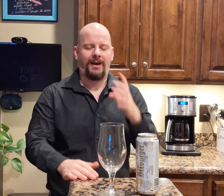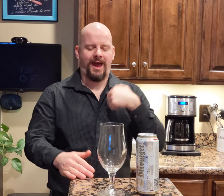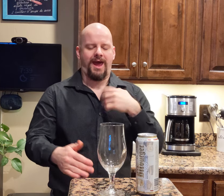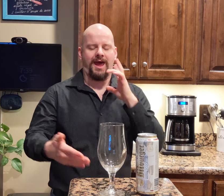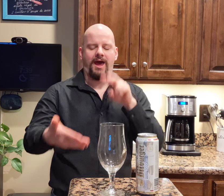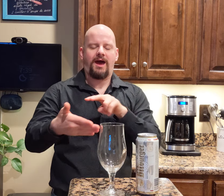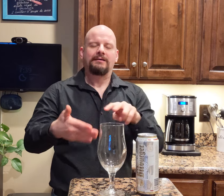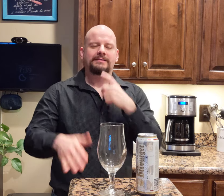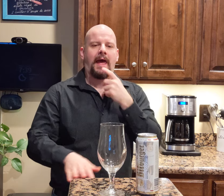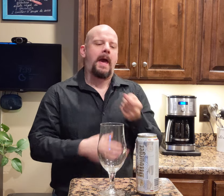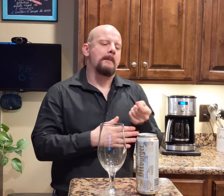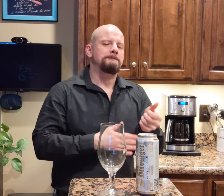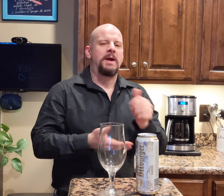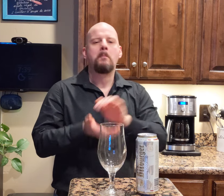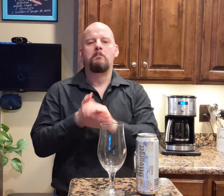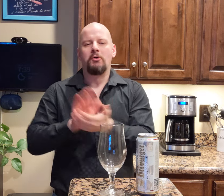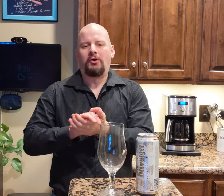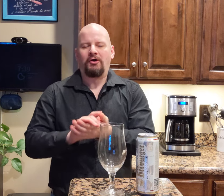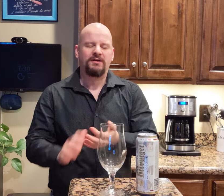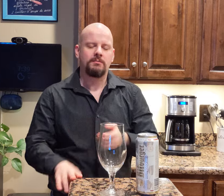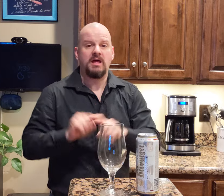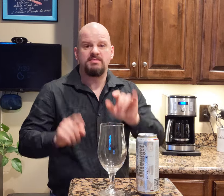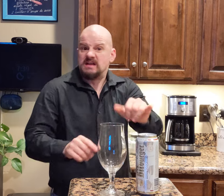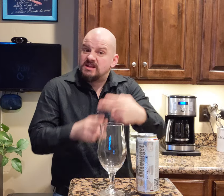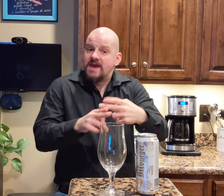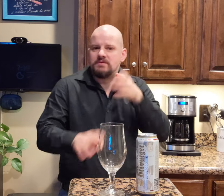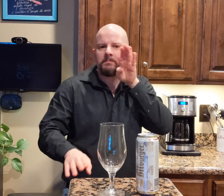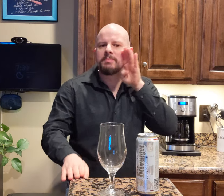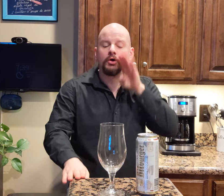When I read it, it says "bit burger", well that's the name of the beer.